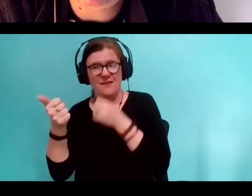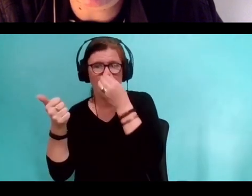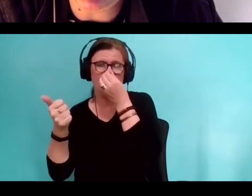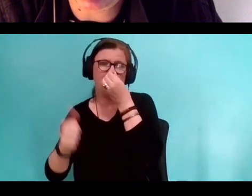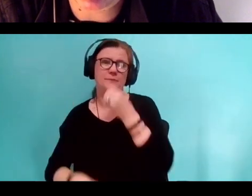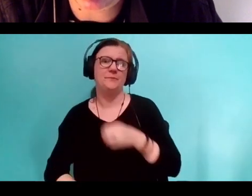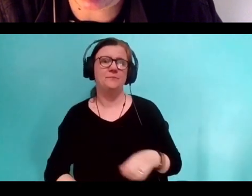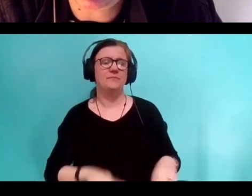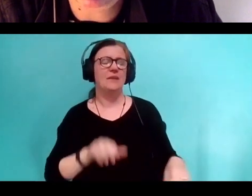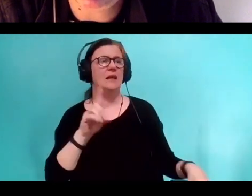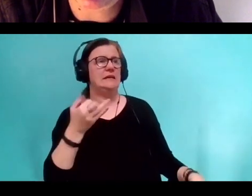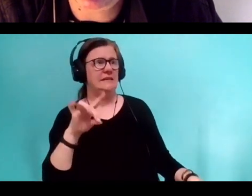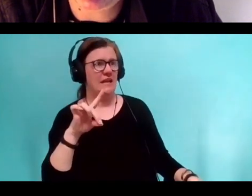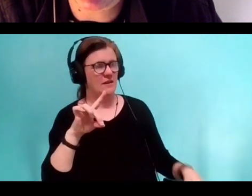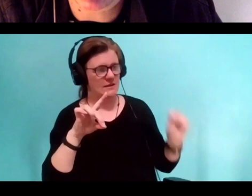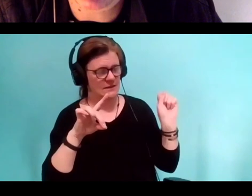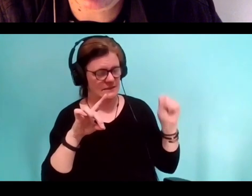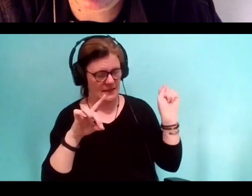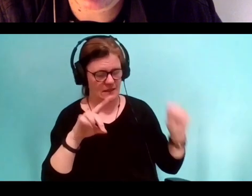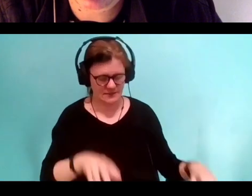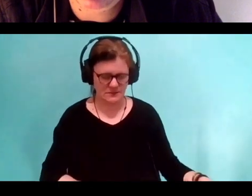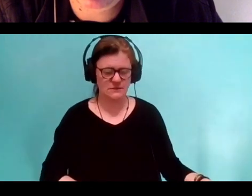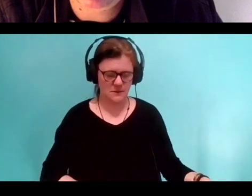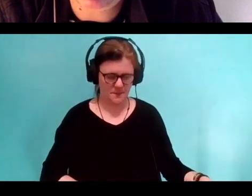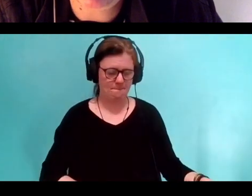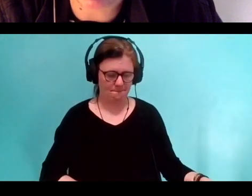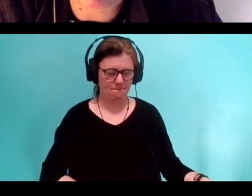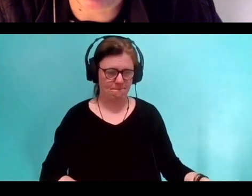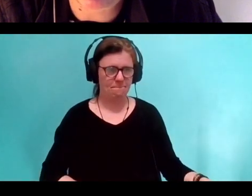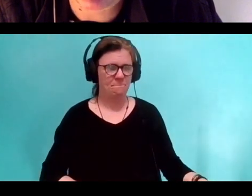Yes and what you say feels very true.